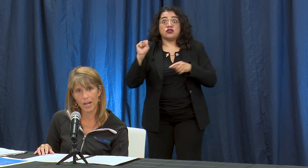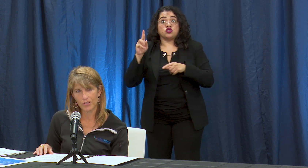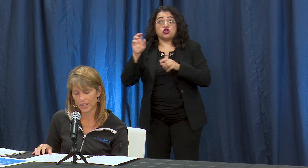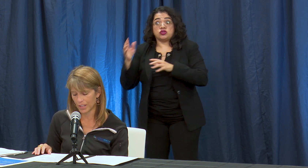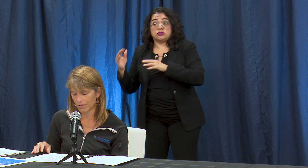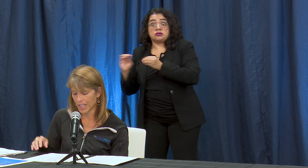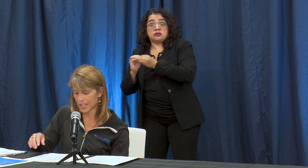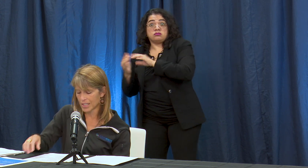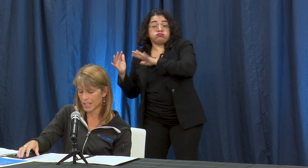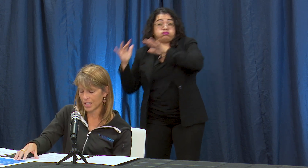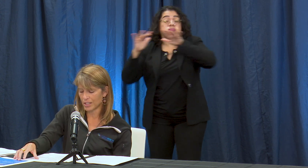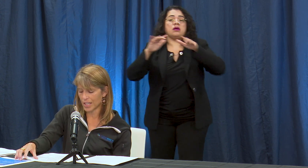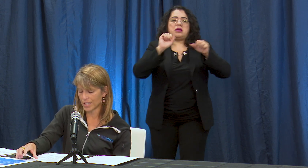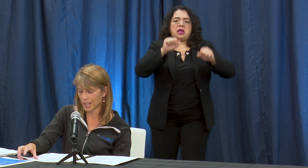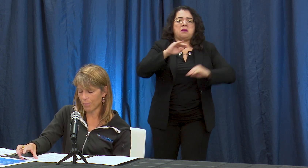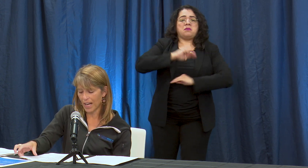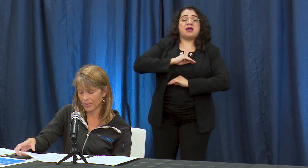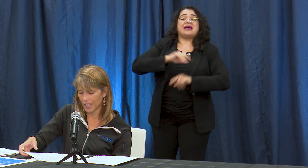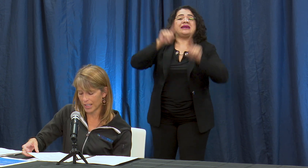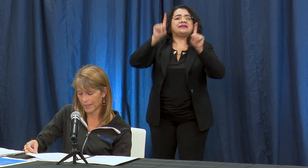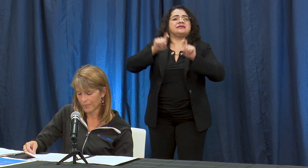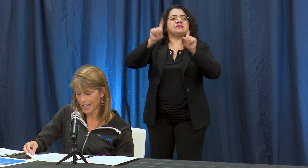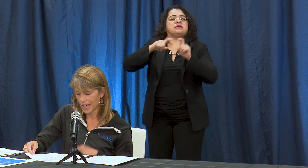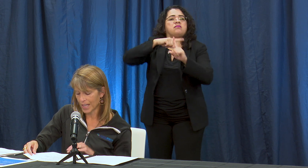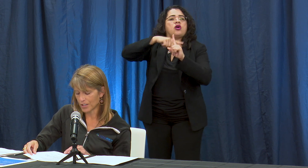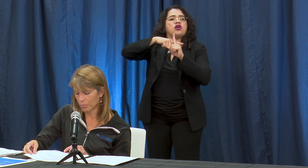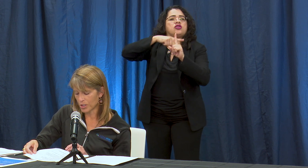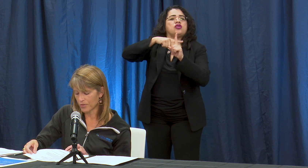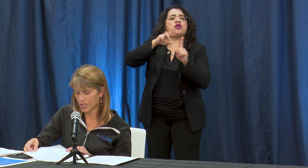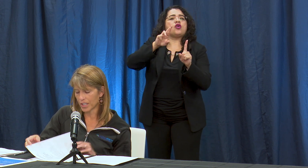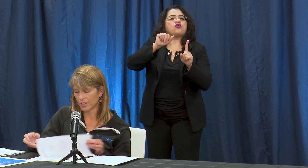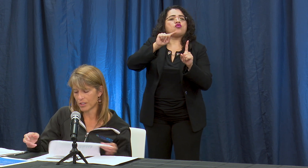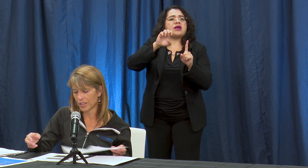positivity rates, you're testing capacity, and supports for skilled nursing